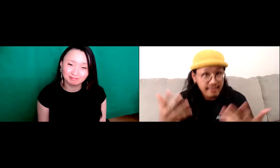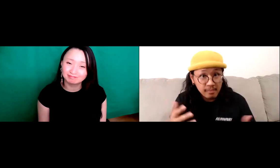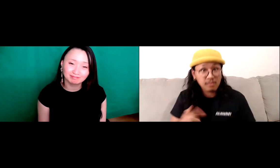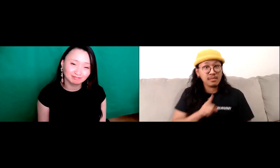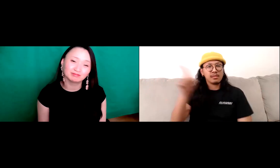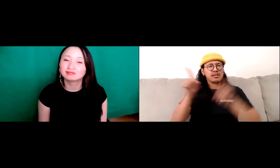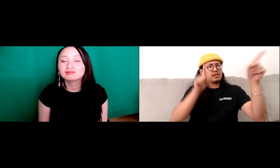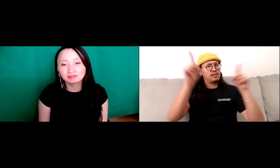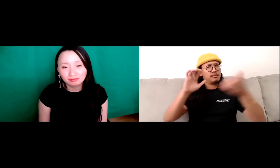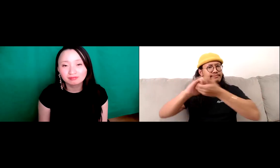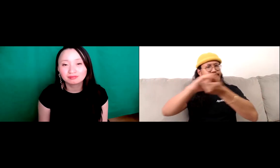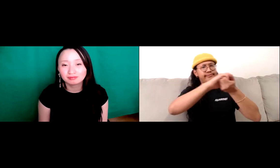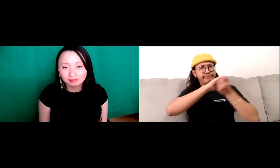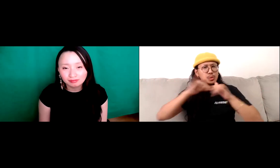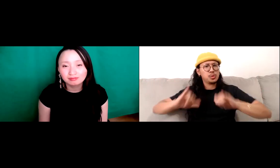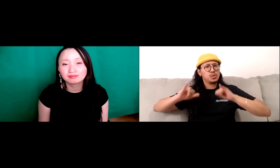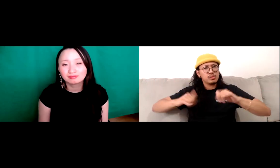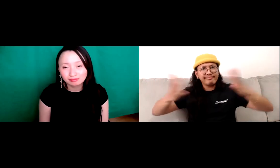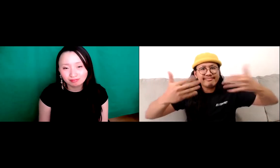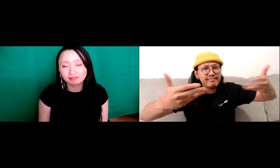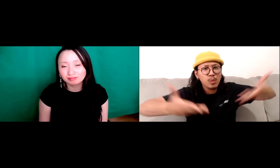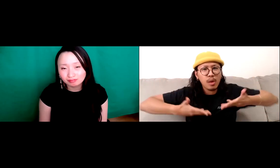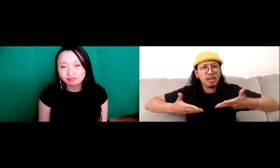eye perspective. And so, you know, we really want to make sure